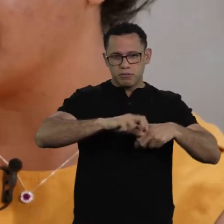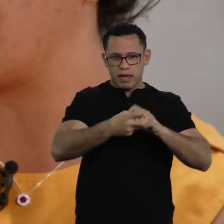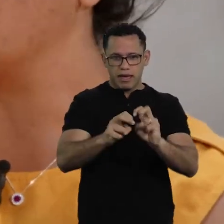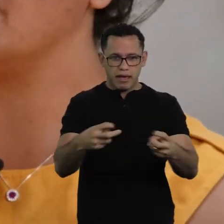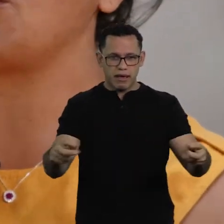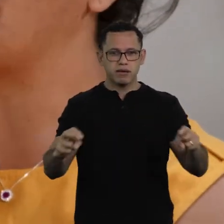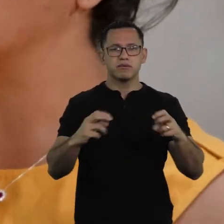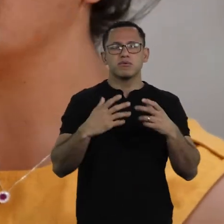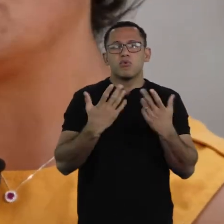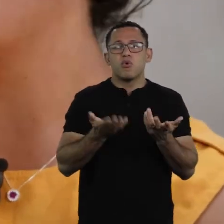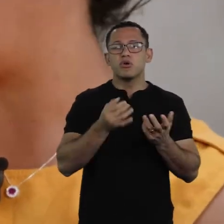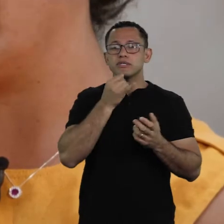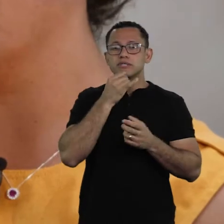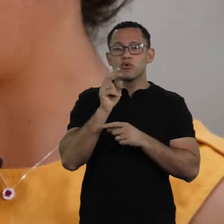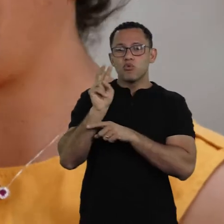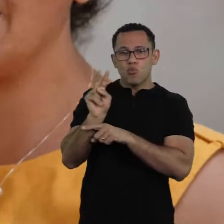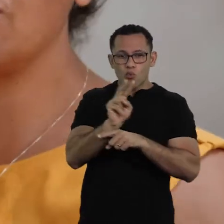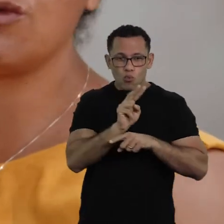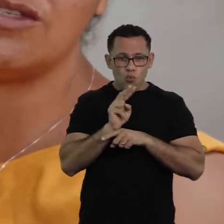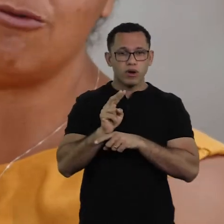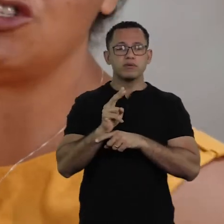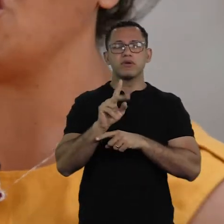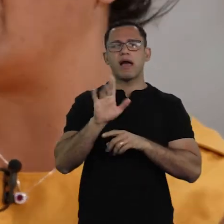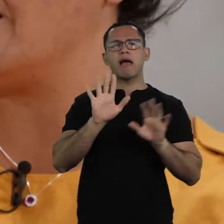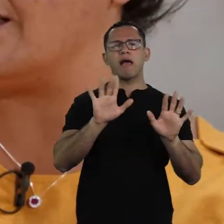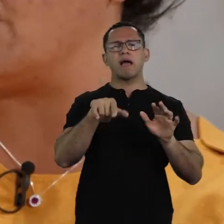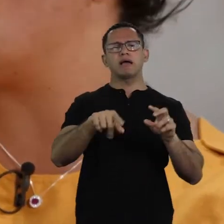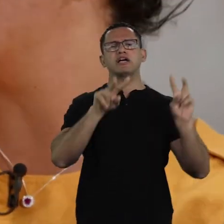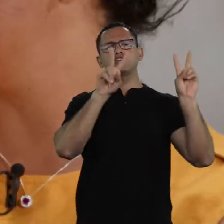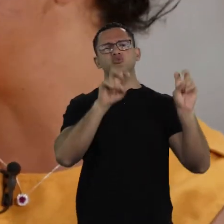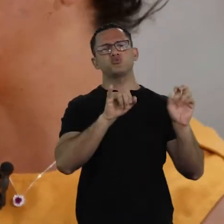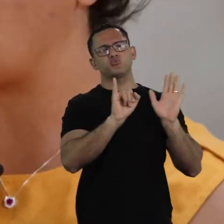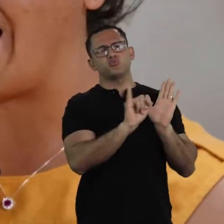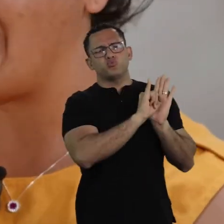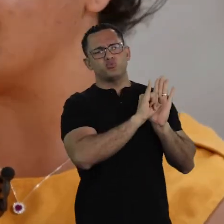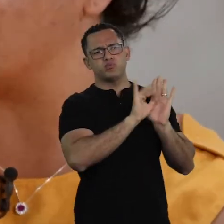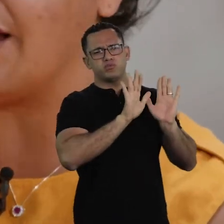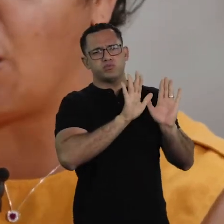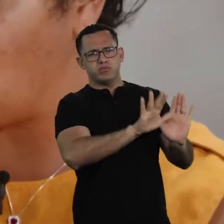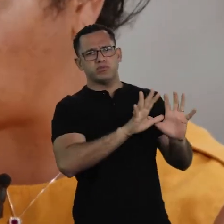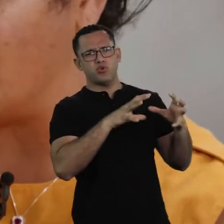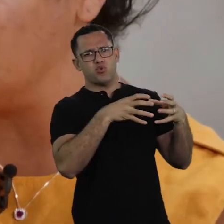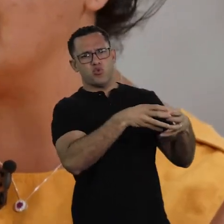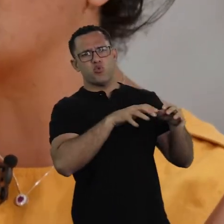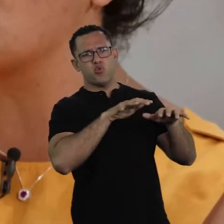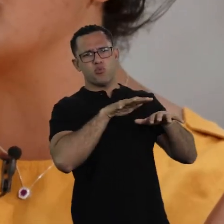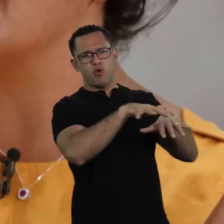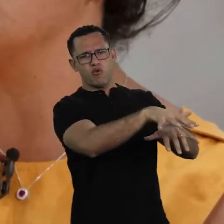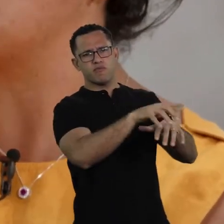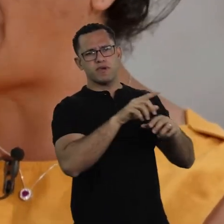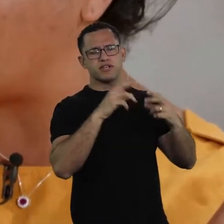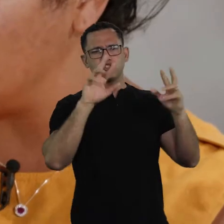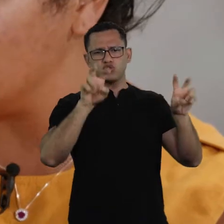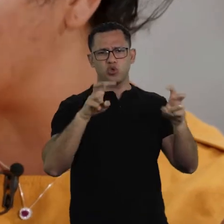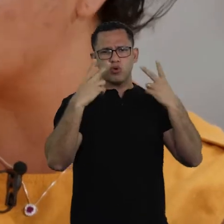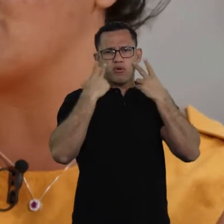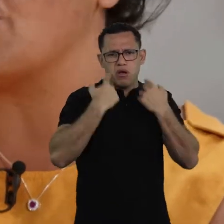people say that it’s an identity issue: This is gender discussion, this is race discussion. It’s not. This is a discussion about the country, it's a discussion